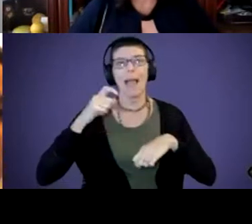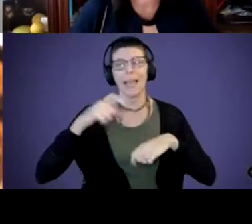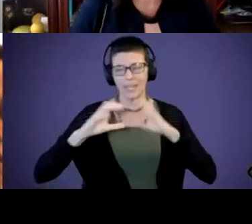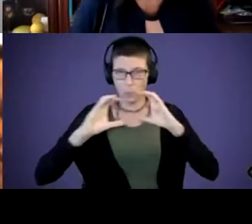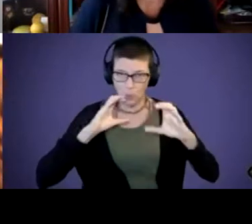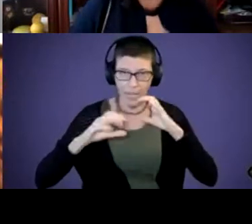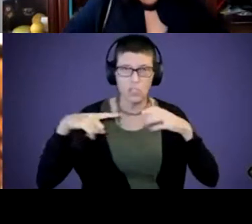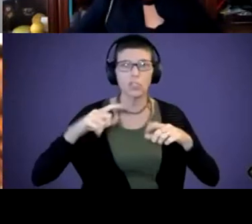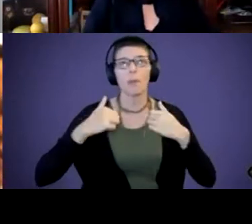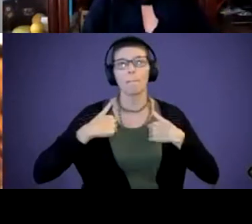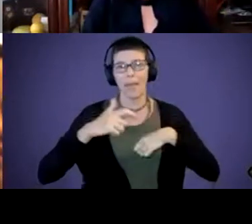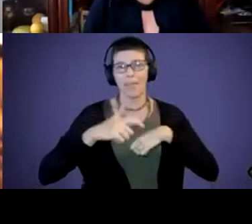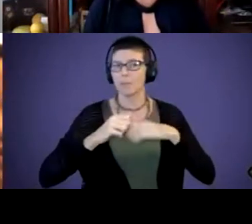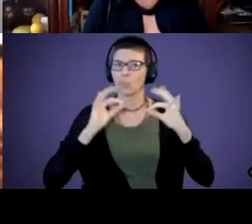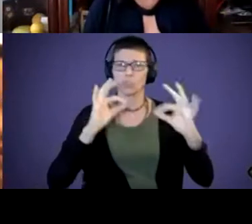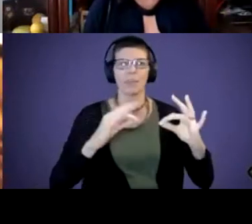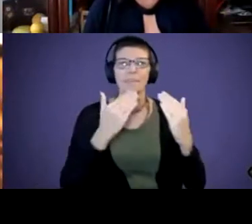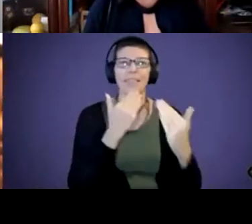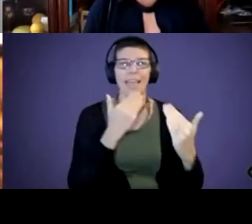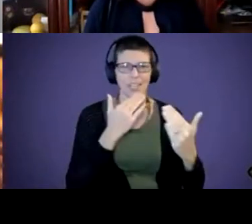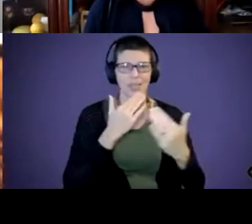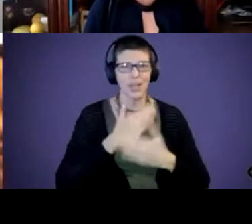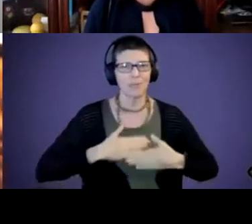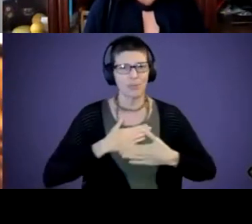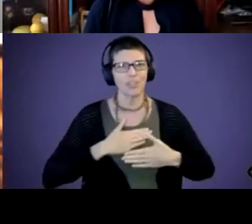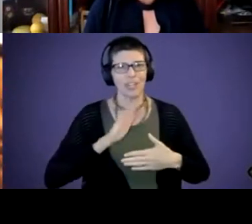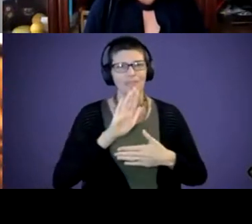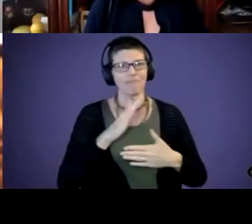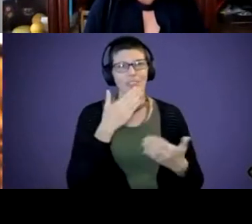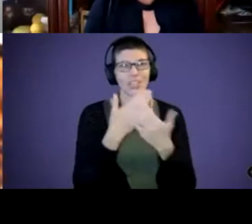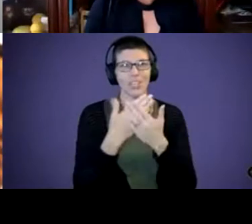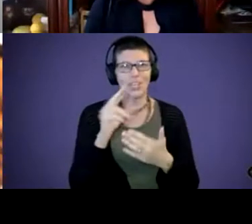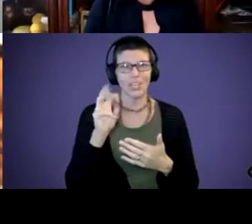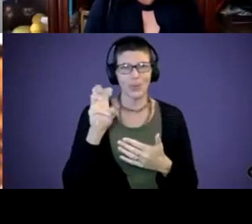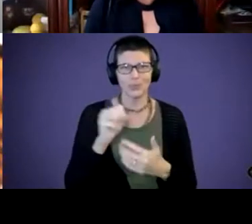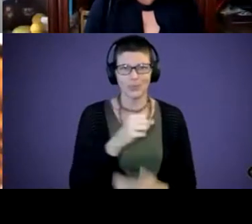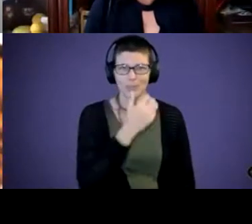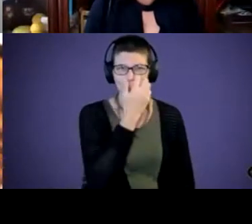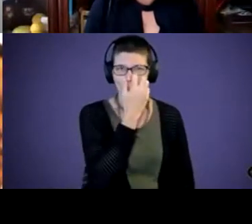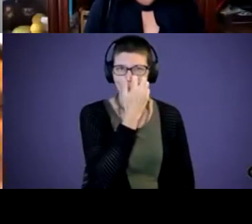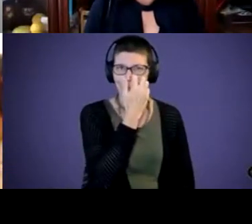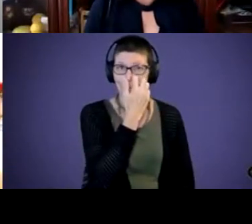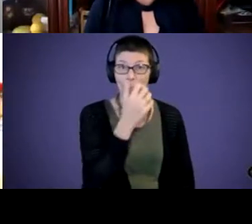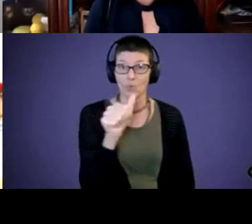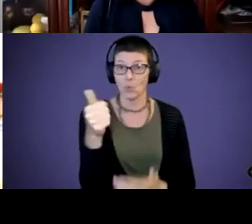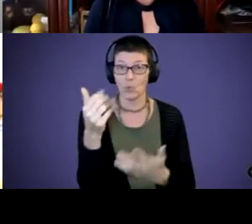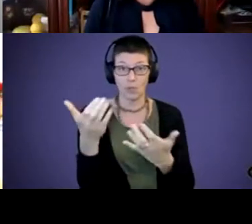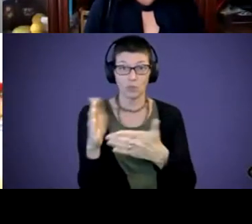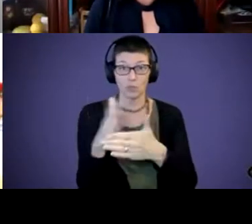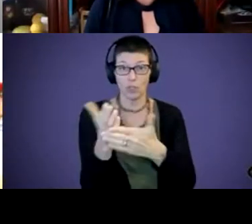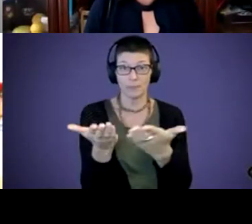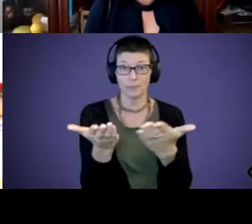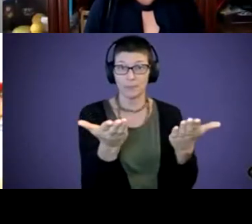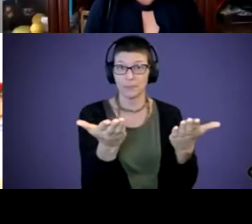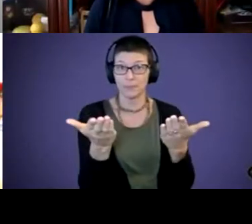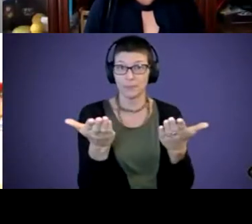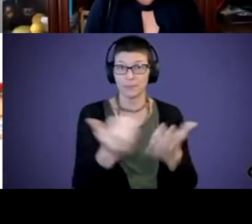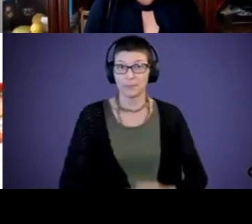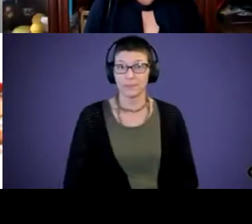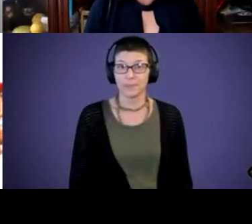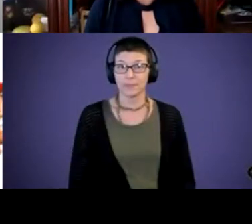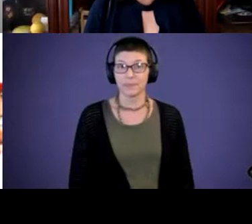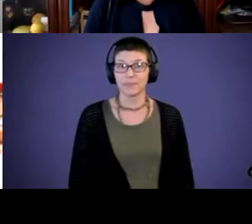So. Great. Thank you. I appreciate that. That's good. Good news. Who else would like to share?